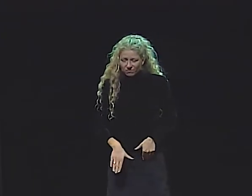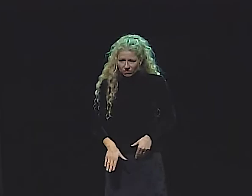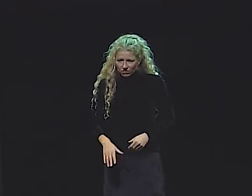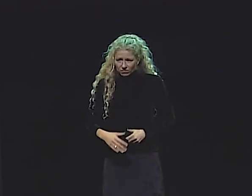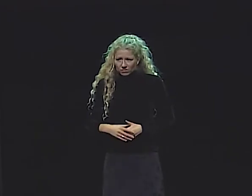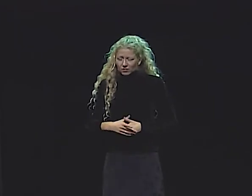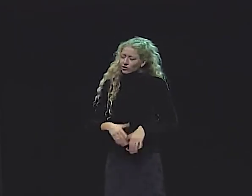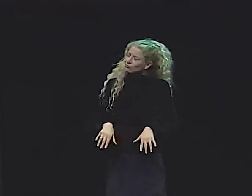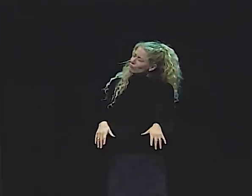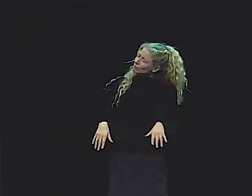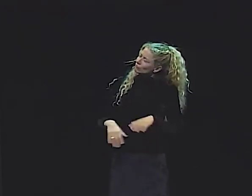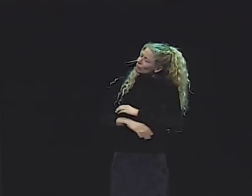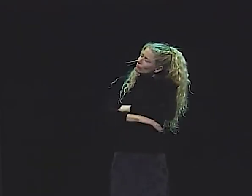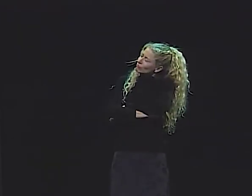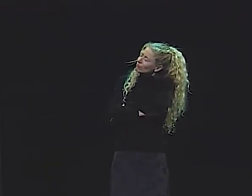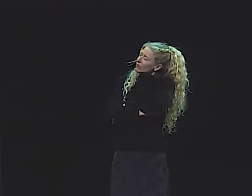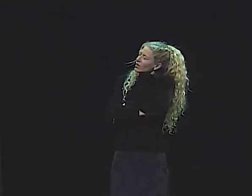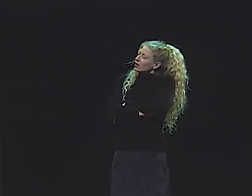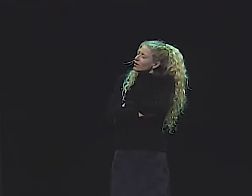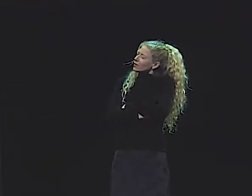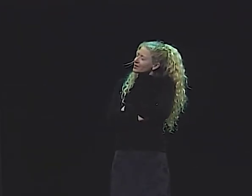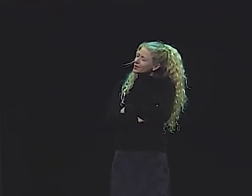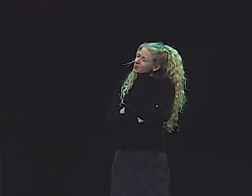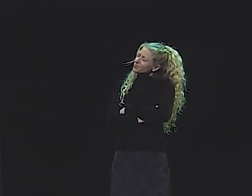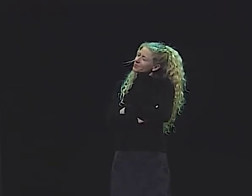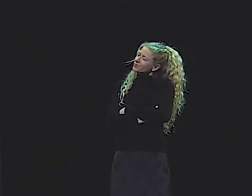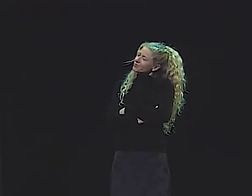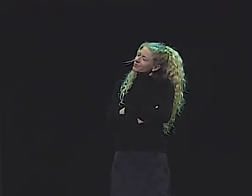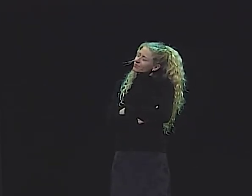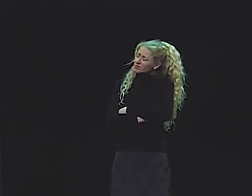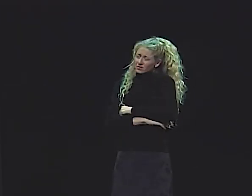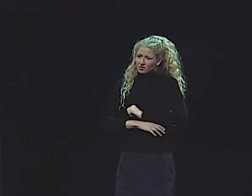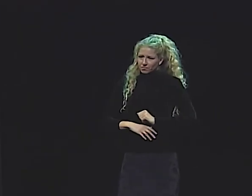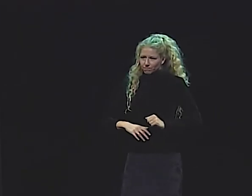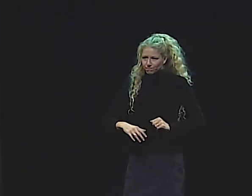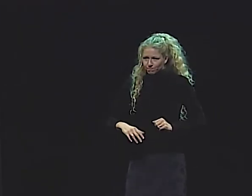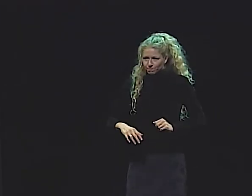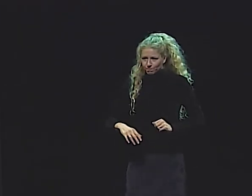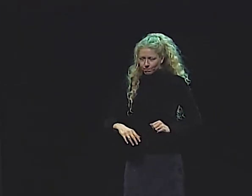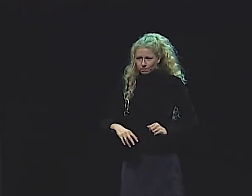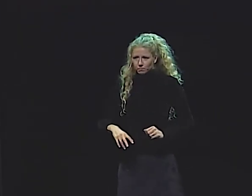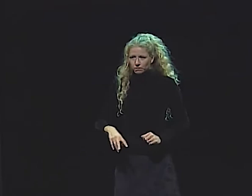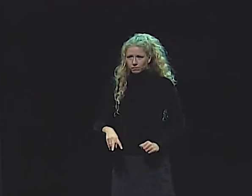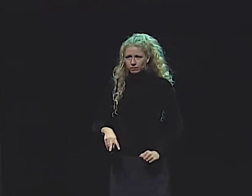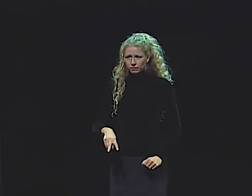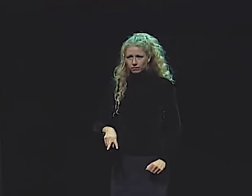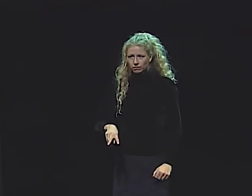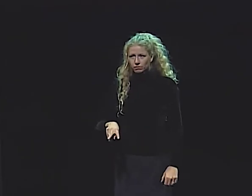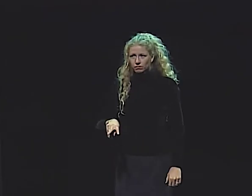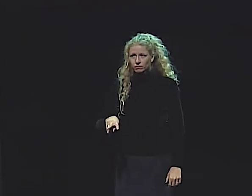AND THE 3 OF THEM REALIZED THEY NEED TO CONFESS TO GOD, WHOM THEY APPROACHED.